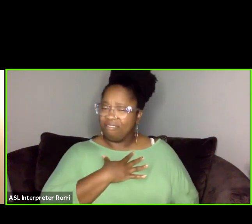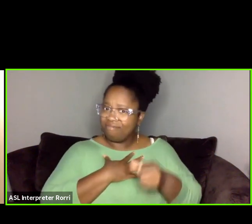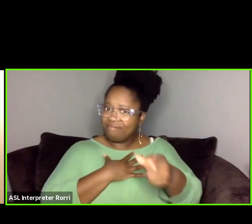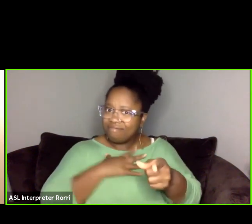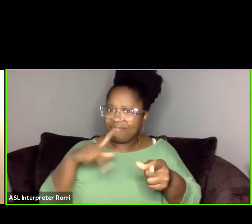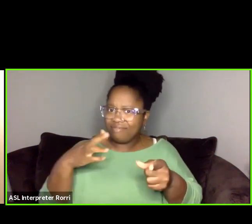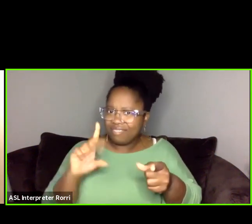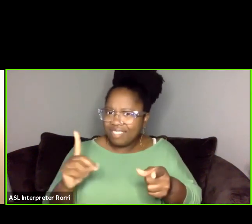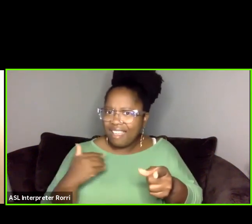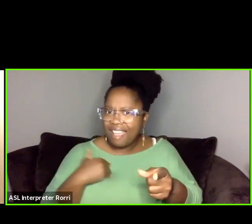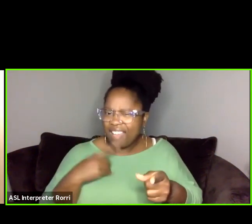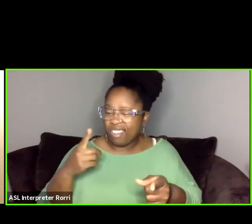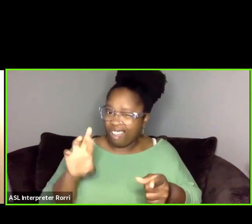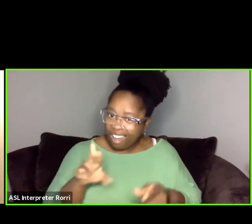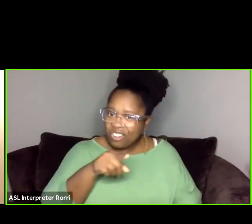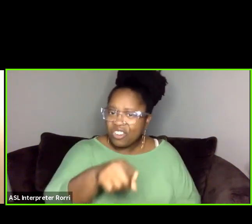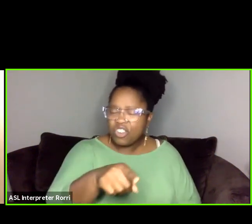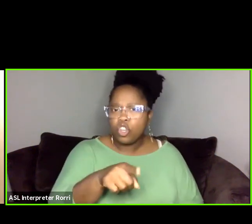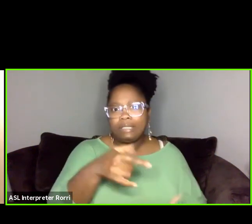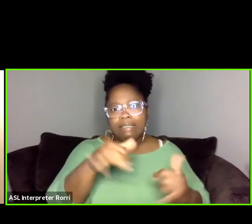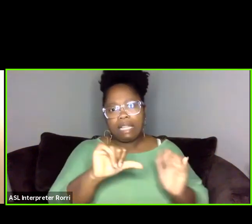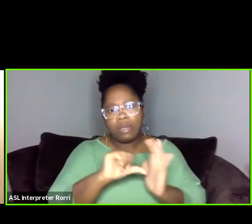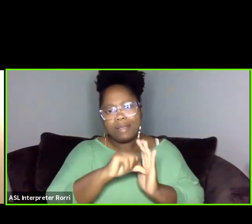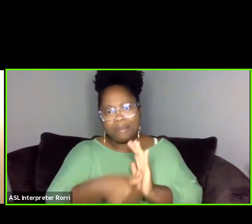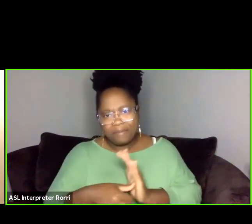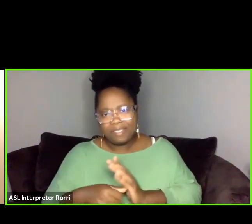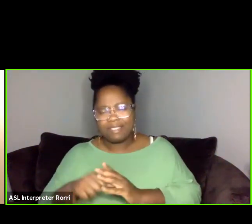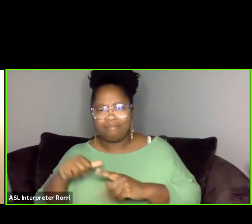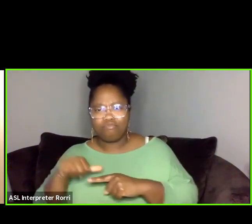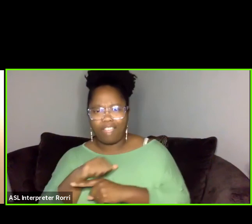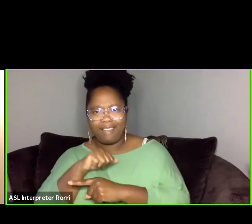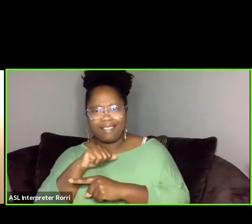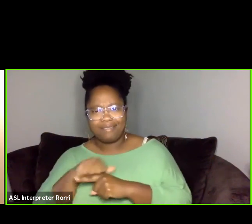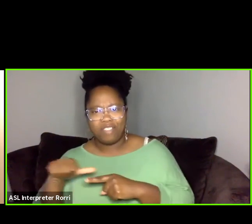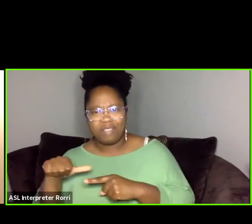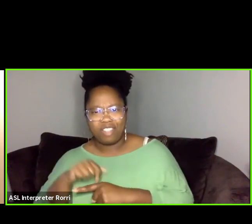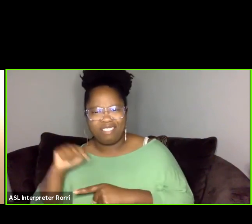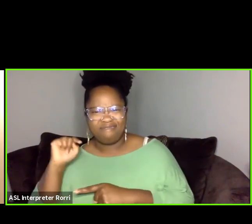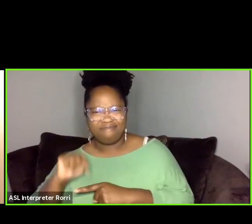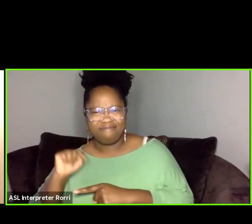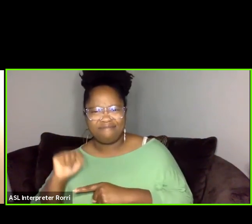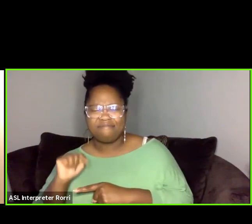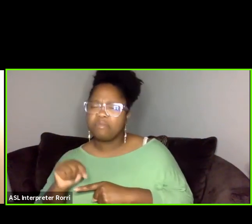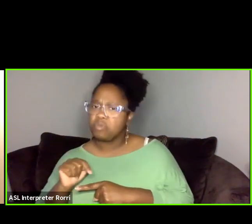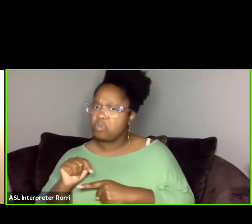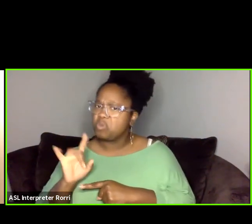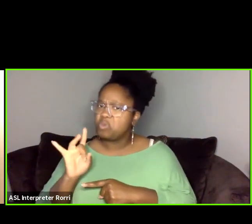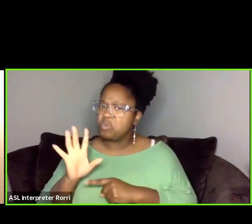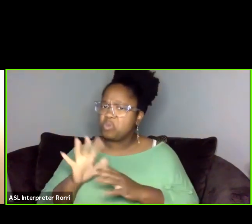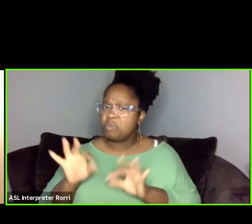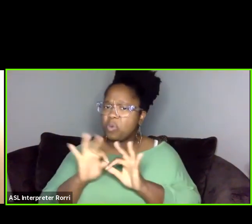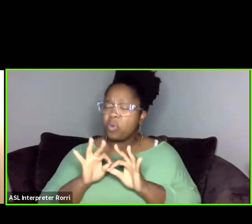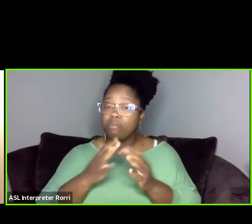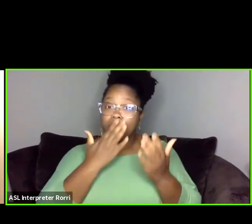that you place on practice is so important. And so thank you for sharing that part